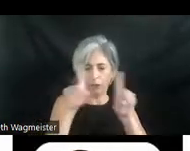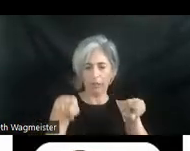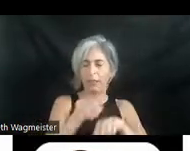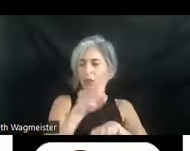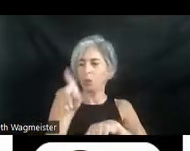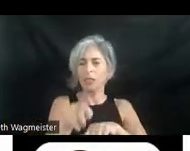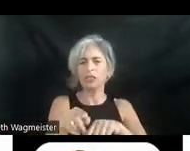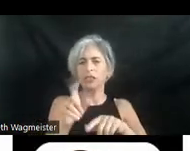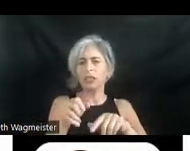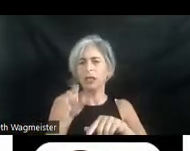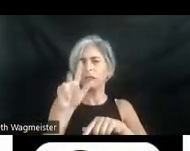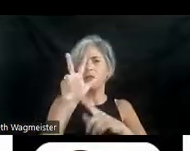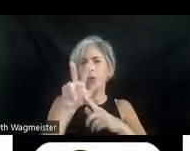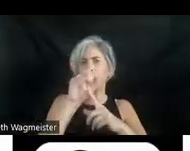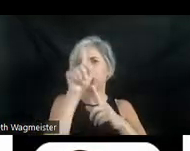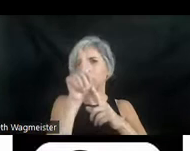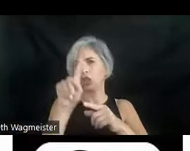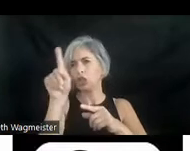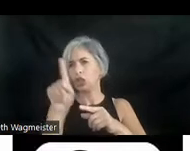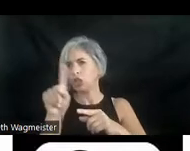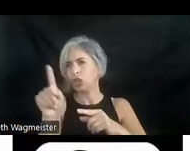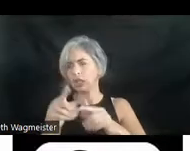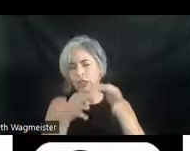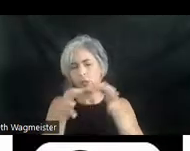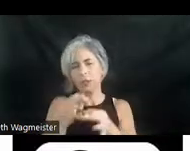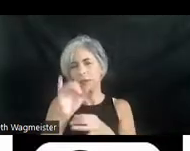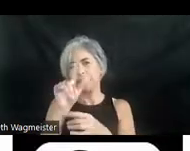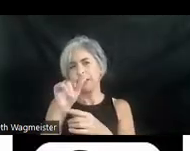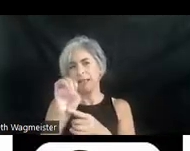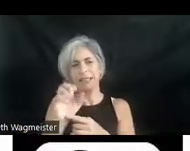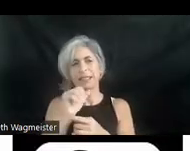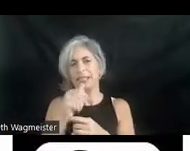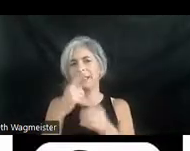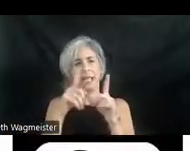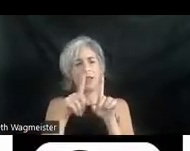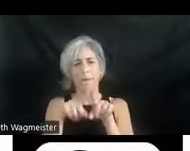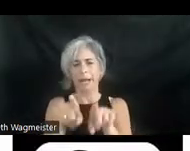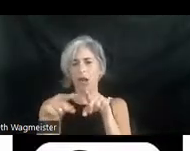three curved lines fully describe those lines? It doesn't say they're parallel or arced,